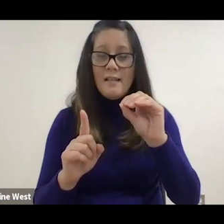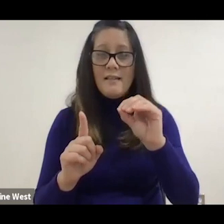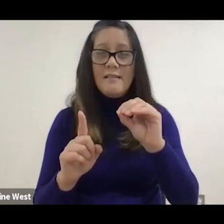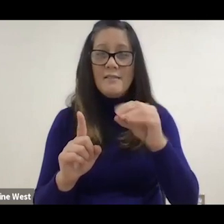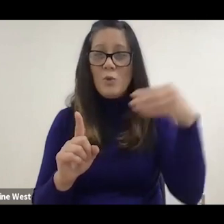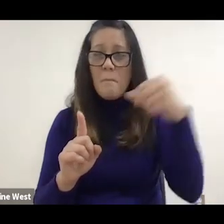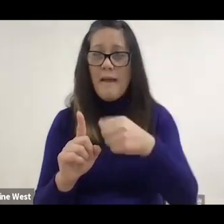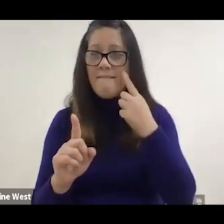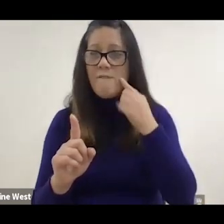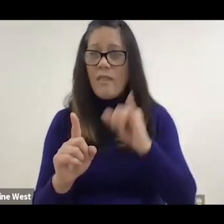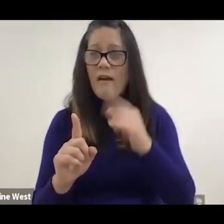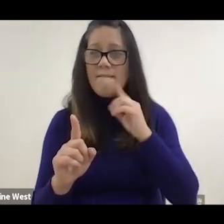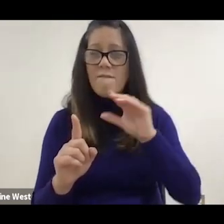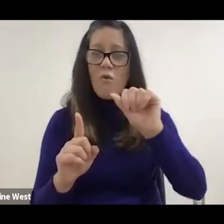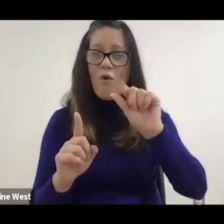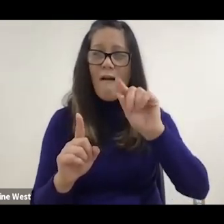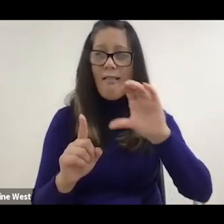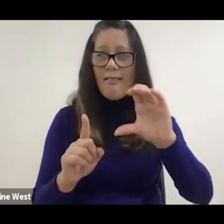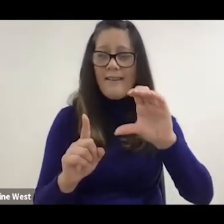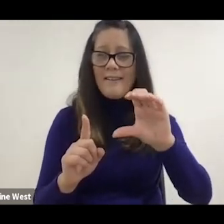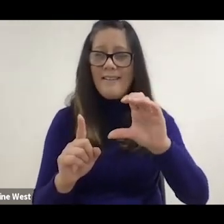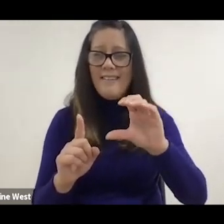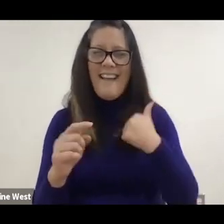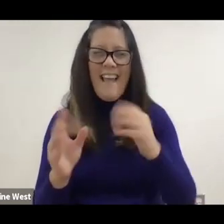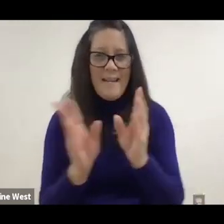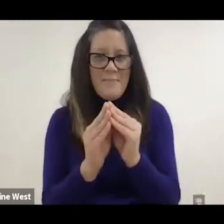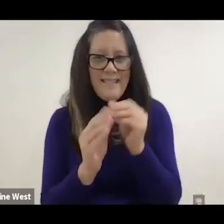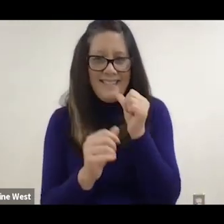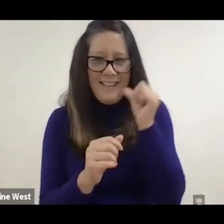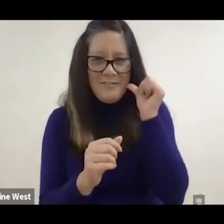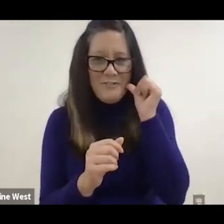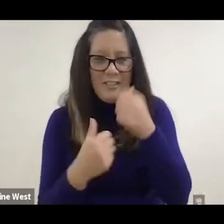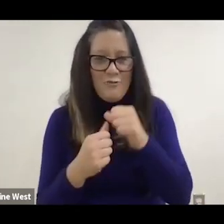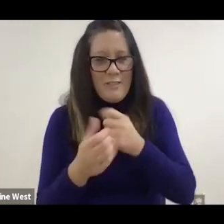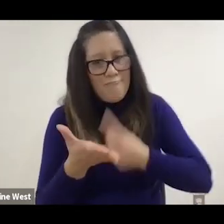I literally had a meeting yesterday. I tried to argue his case again,